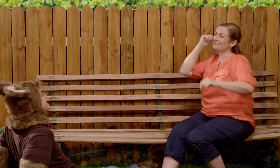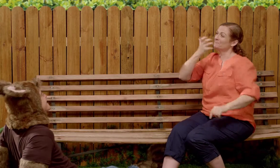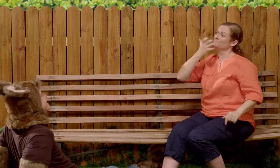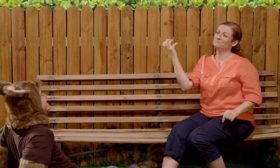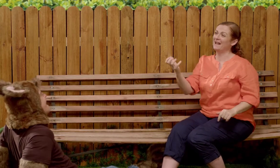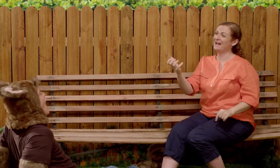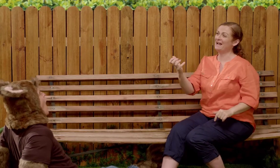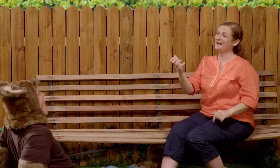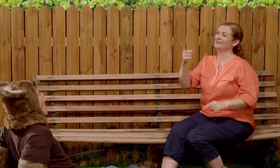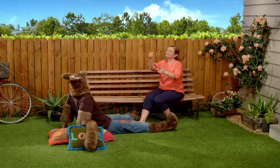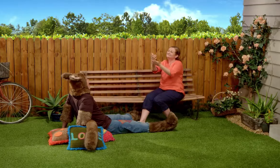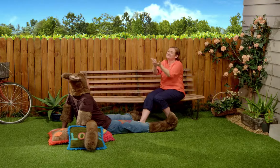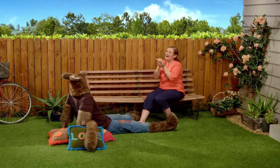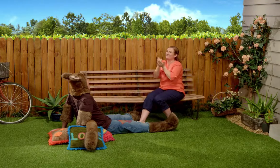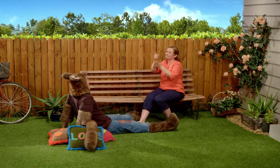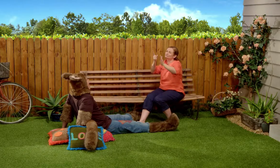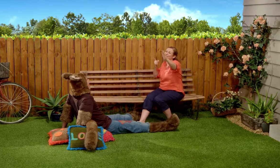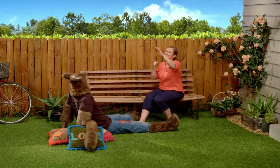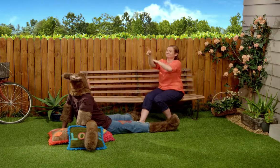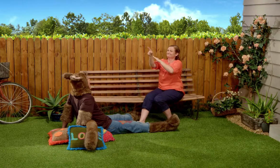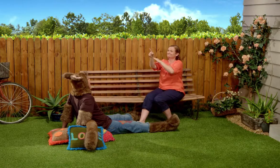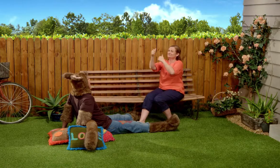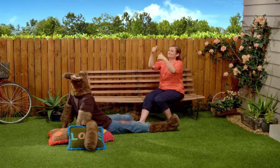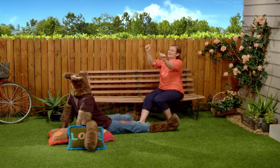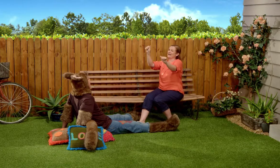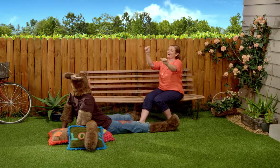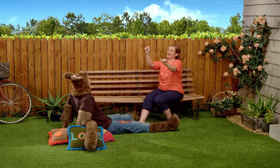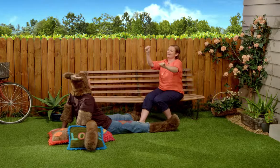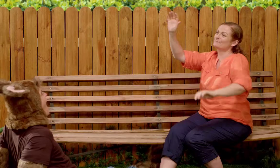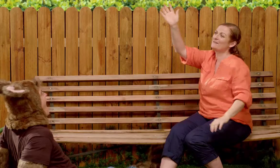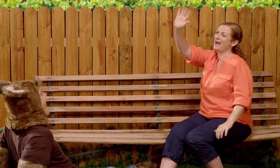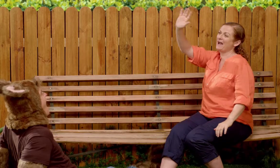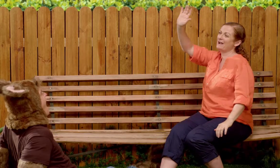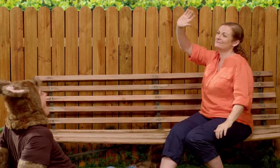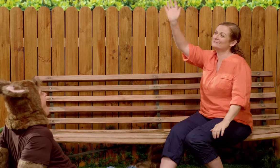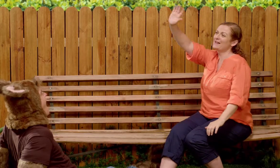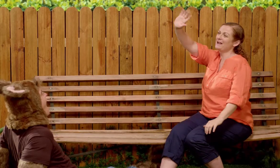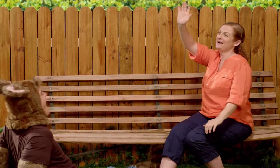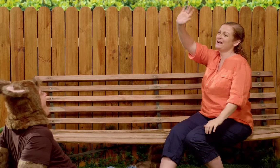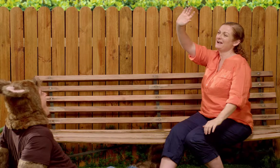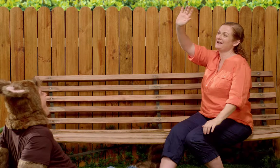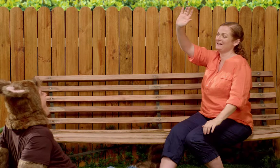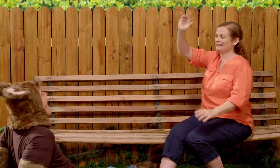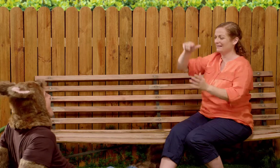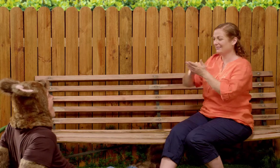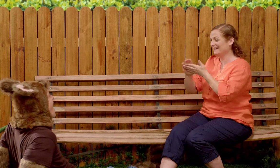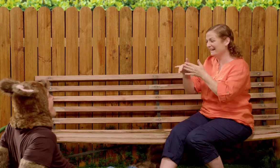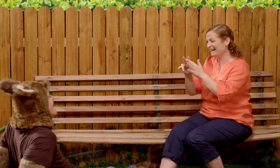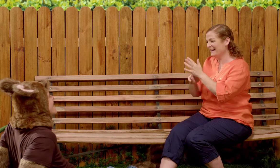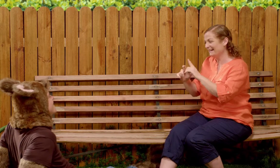Captain Blackbeard, you saved yourself this time. Goodbye, goodbye.